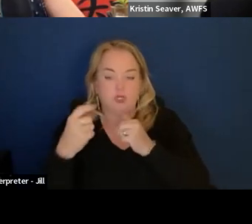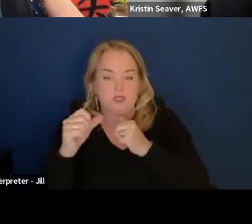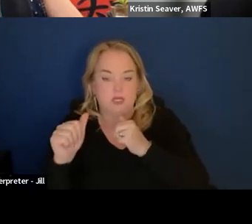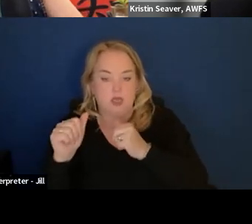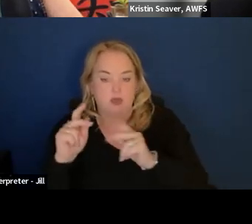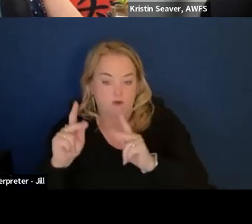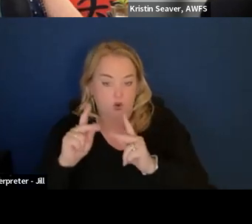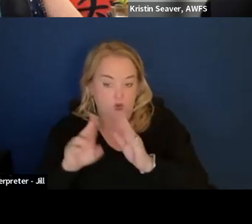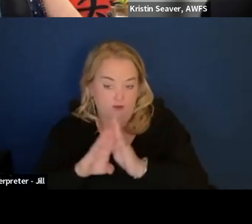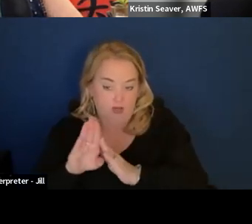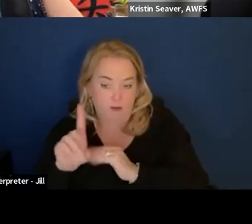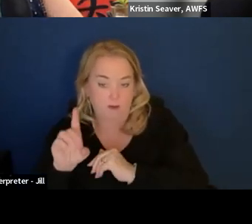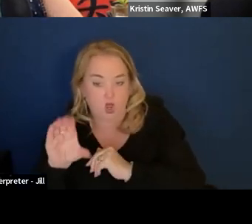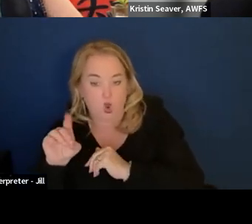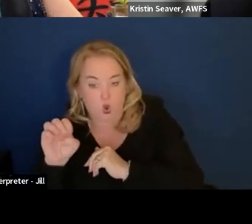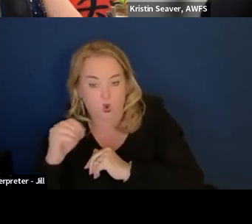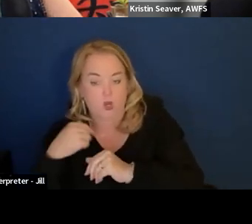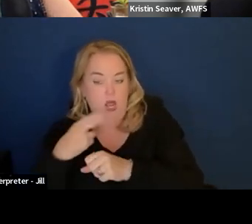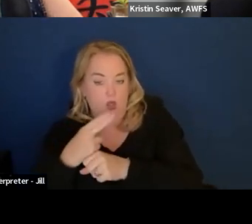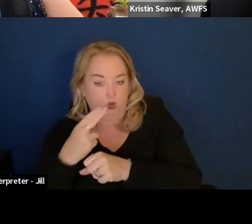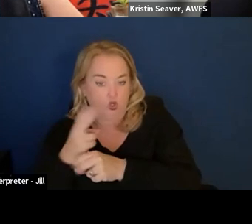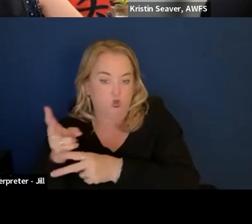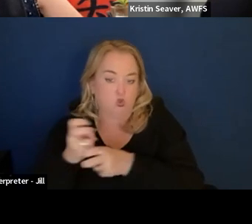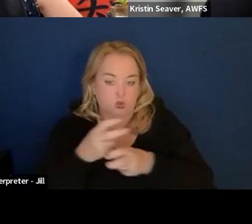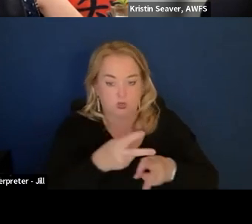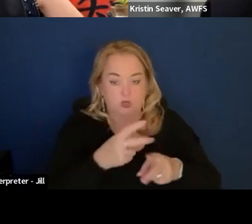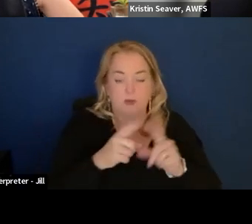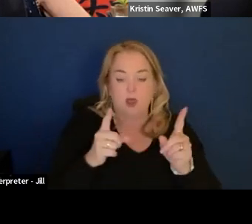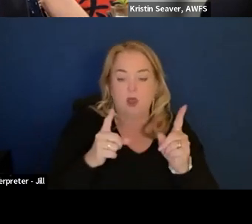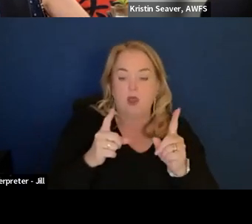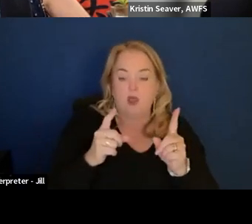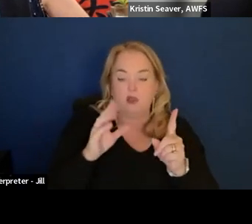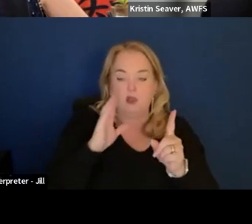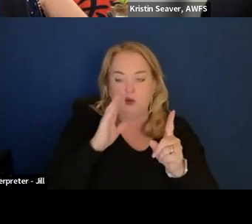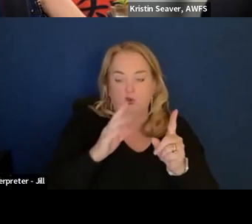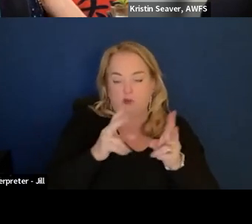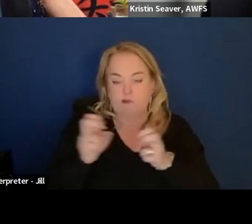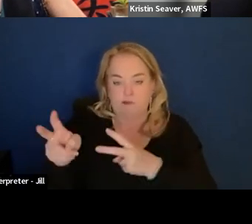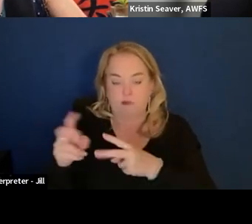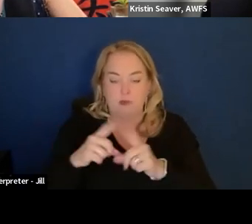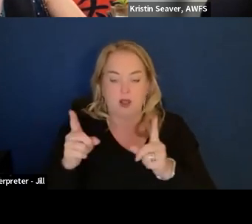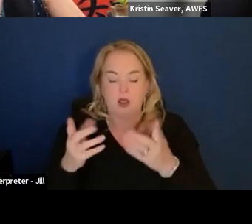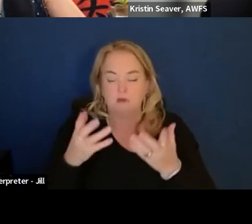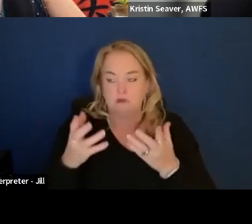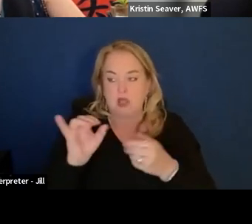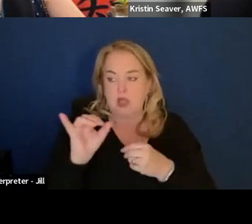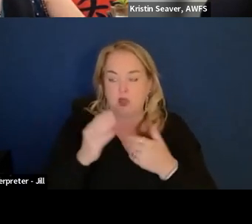that have been utilized in different ways? Yes.